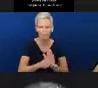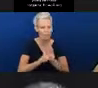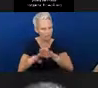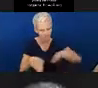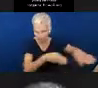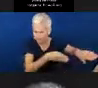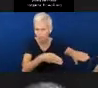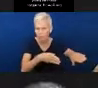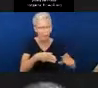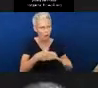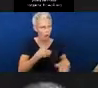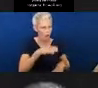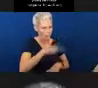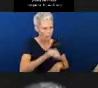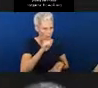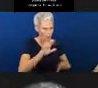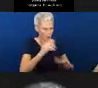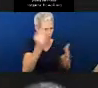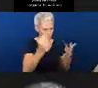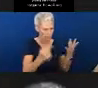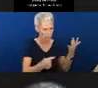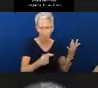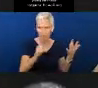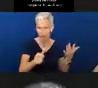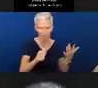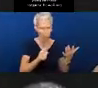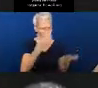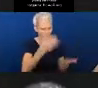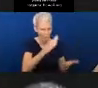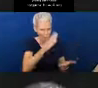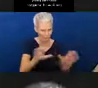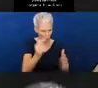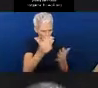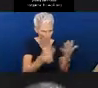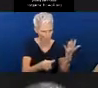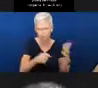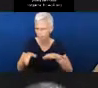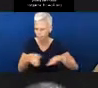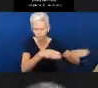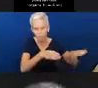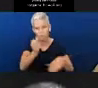not doing or what we think might not ever do, but understand that there are strengths and their kid